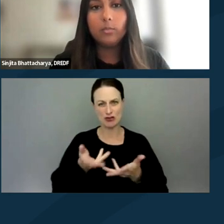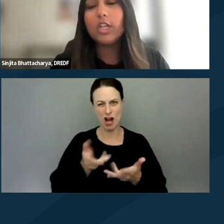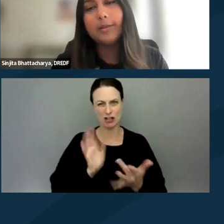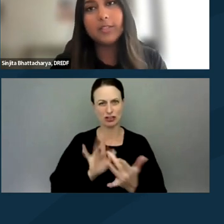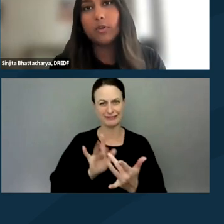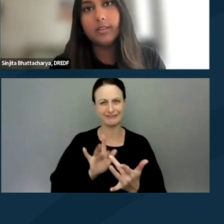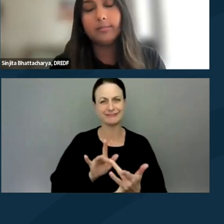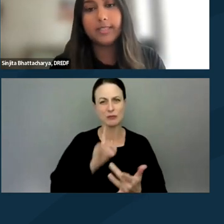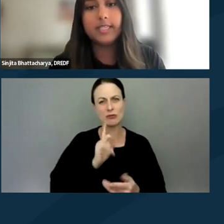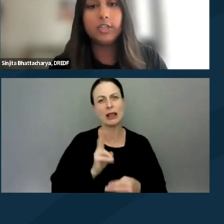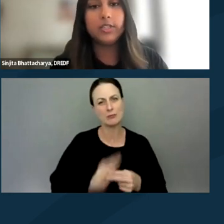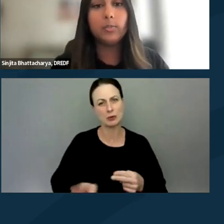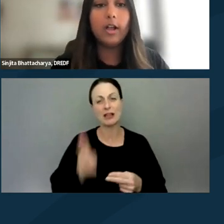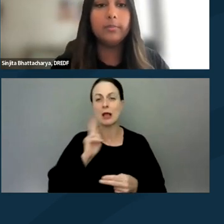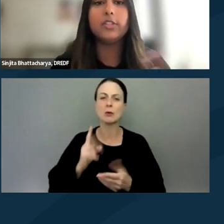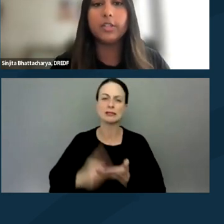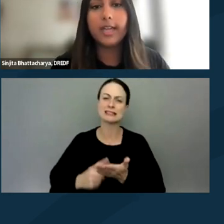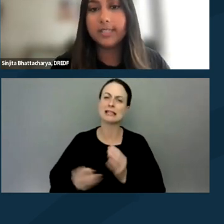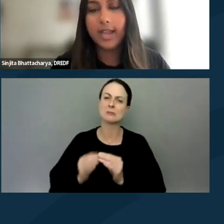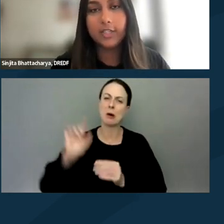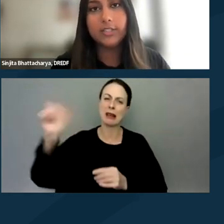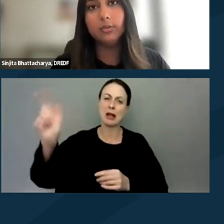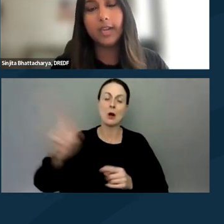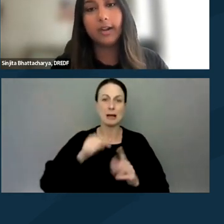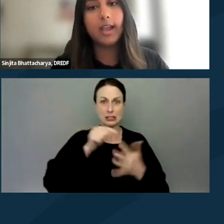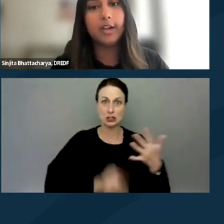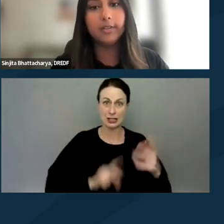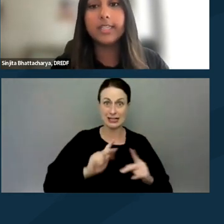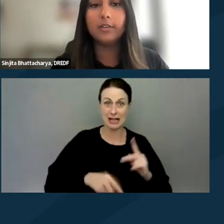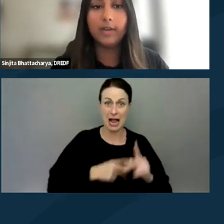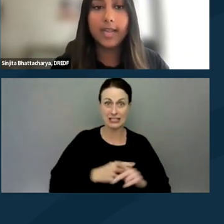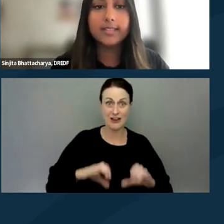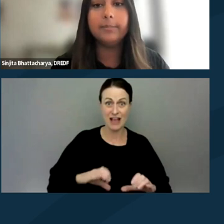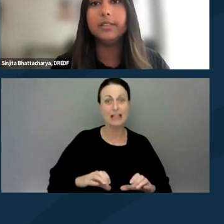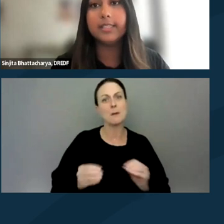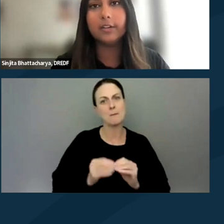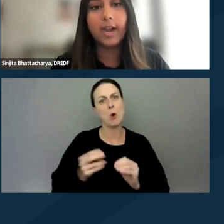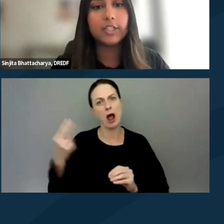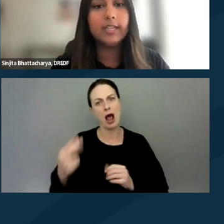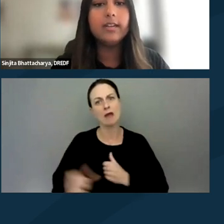We'll talk about this more in the presentation as well, but certain kinds of actions do carry a higher risk of arrest and police interaction.